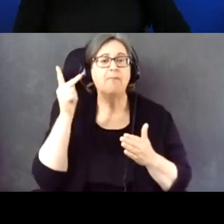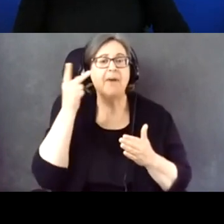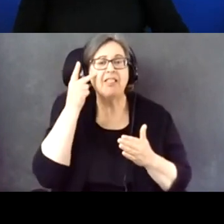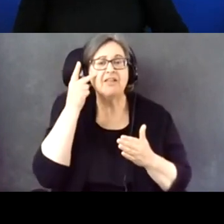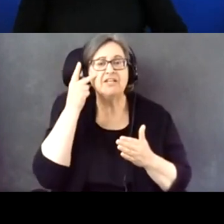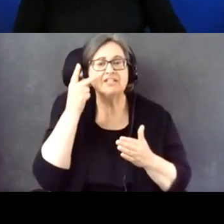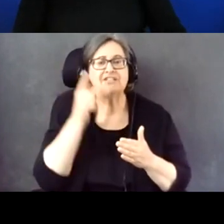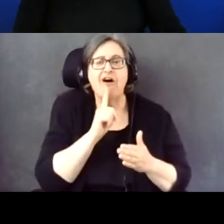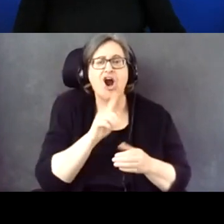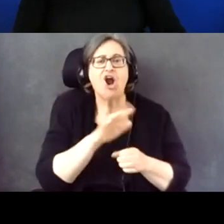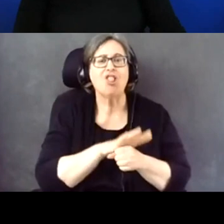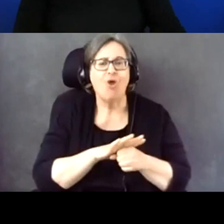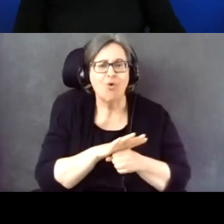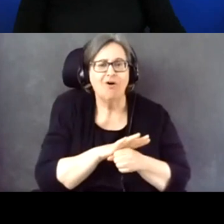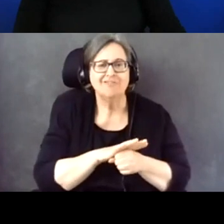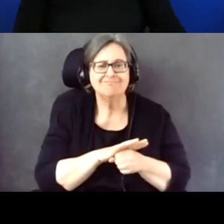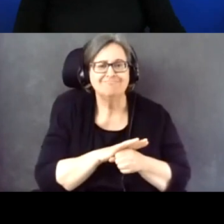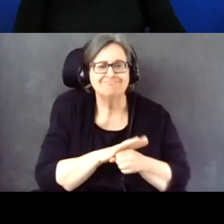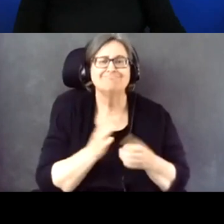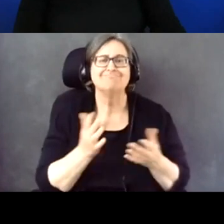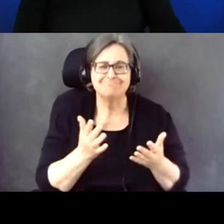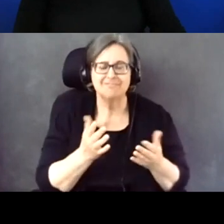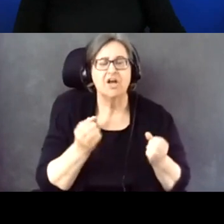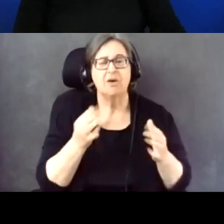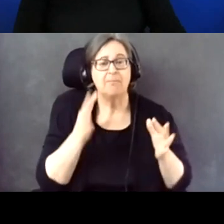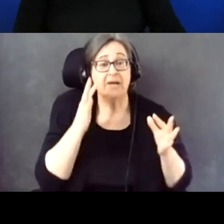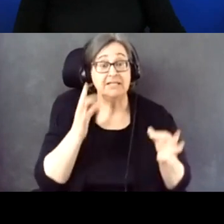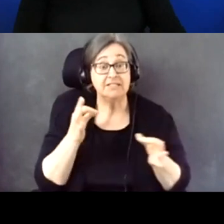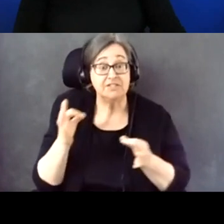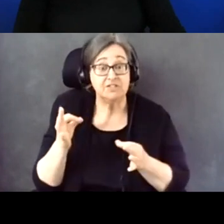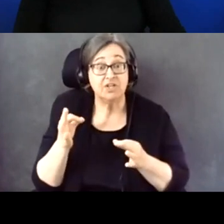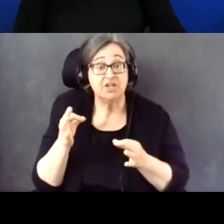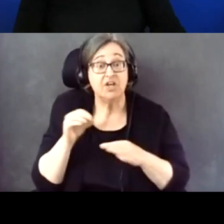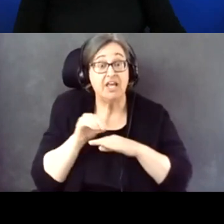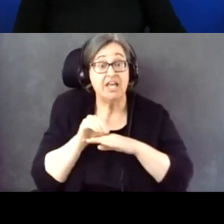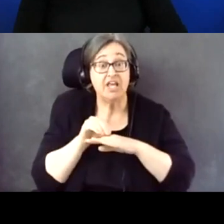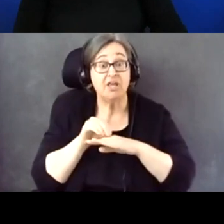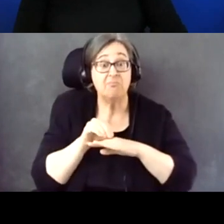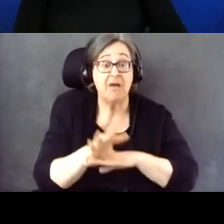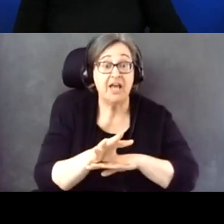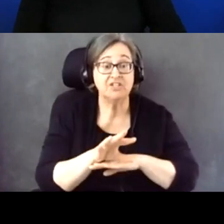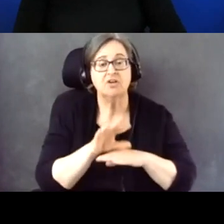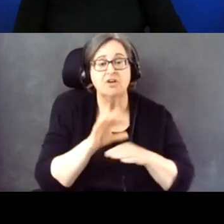And so a lot of the decisions that are going to be impacting voters with disabilities,